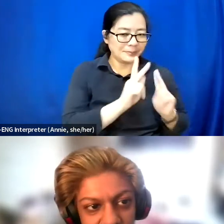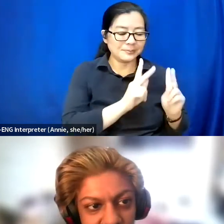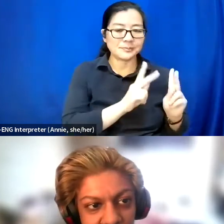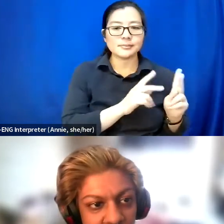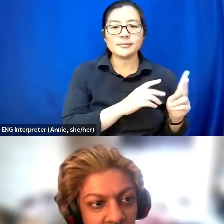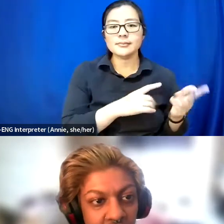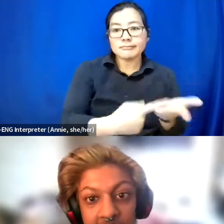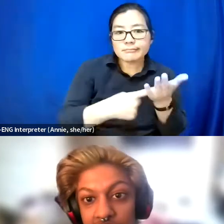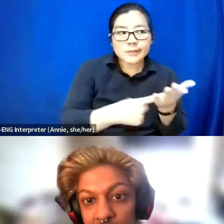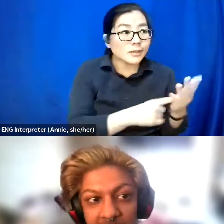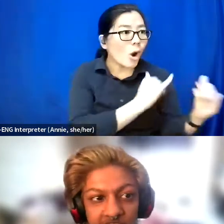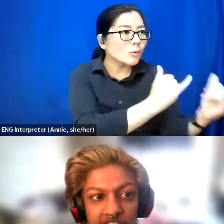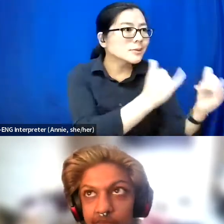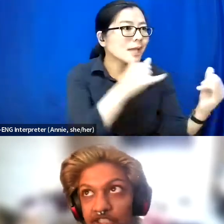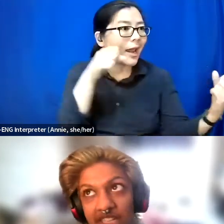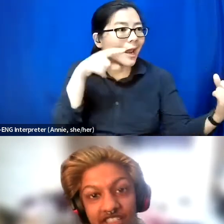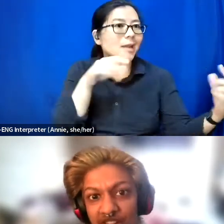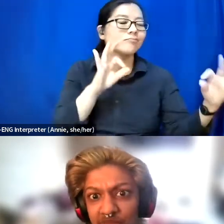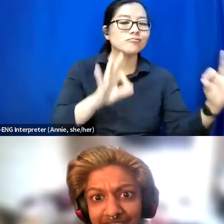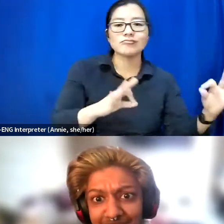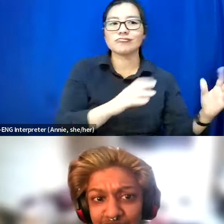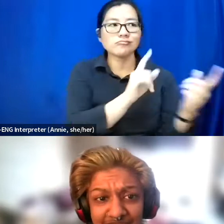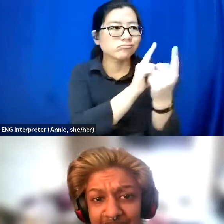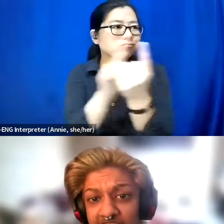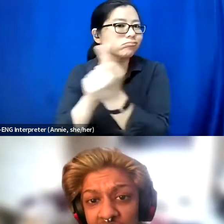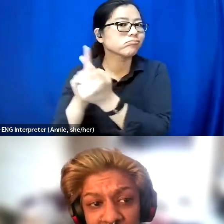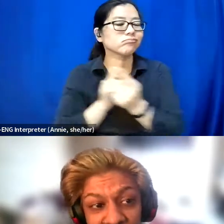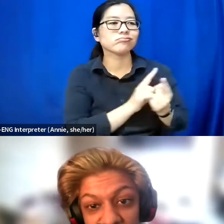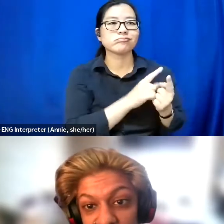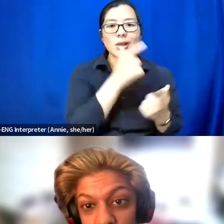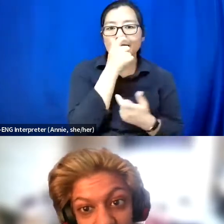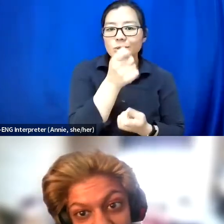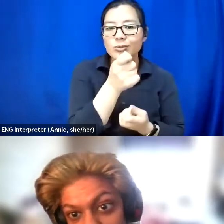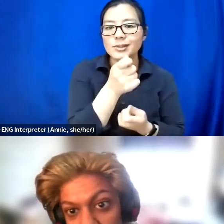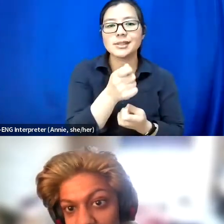And just get to know each other just based on what they're interested in, and not just the fact that we're all disabled.